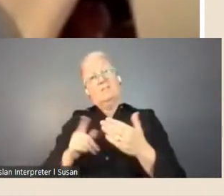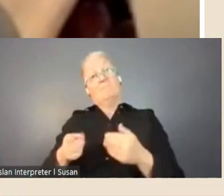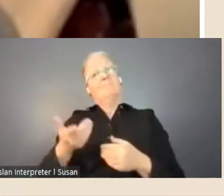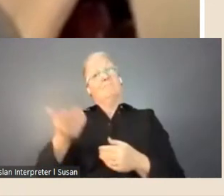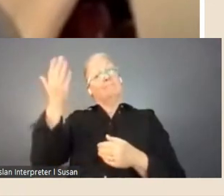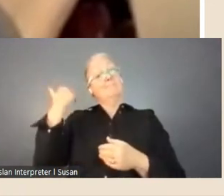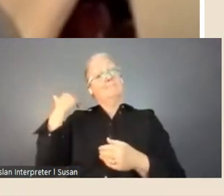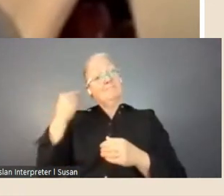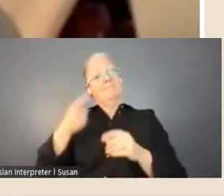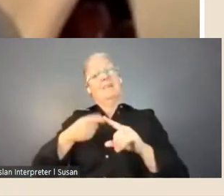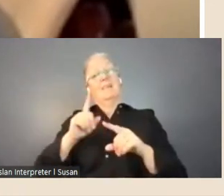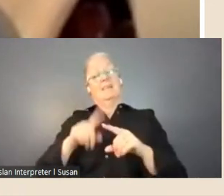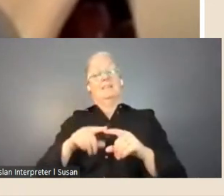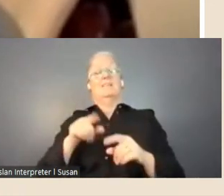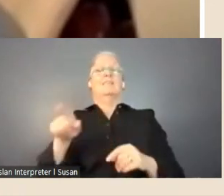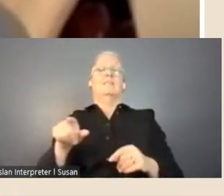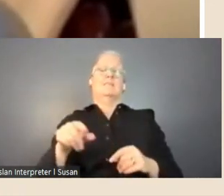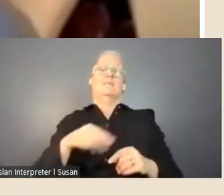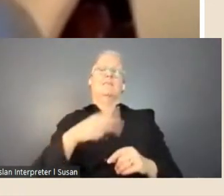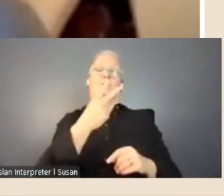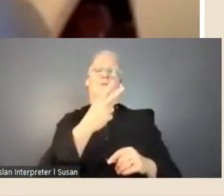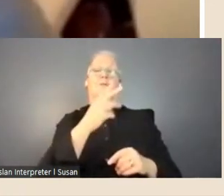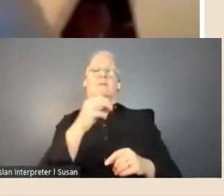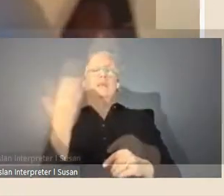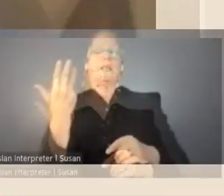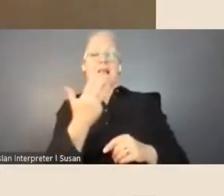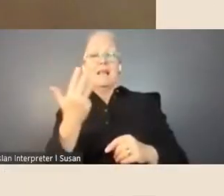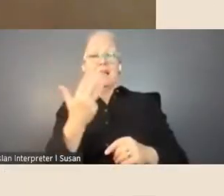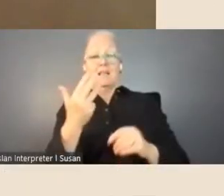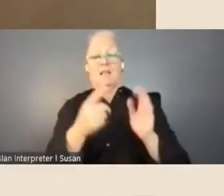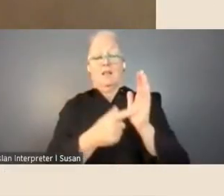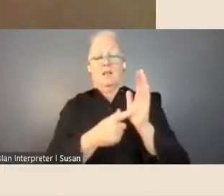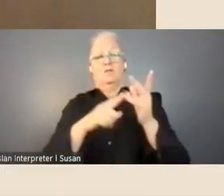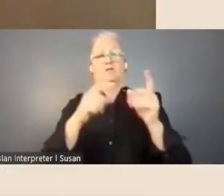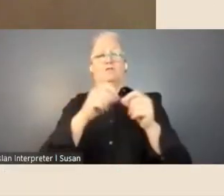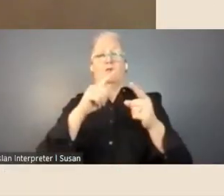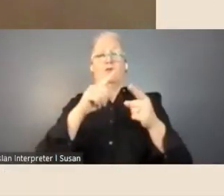La Trobe Society fellow. Welcome, Megan. Megan Anderson: Thanks, Shona. Thanks for having me.